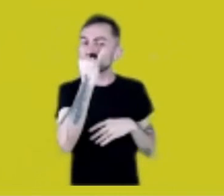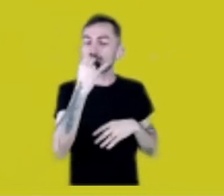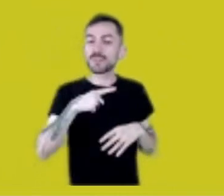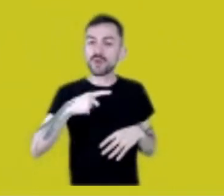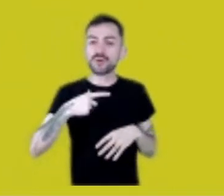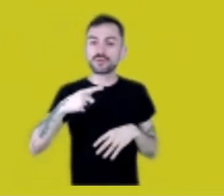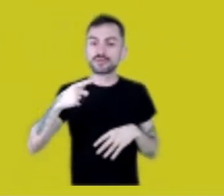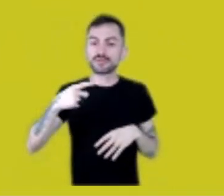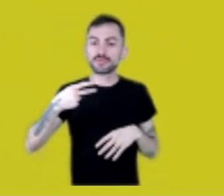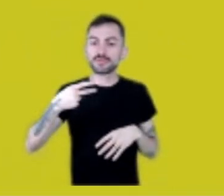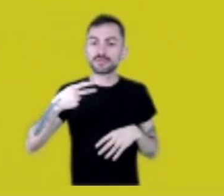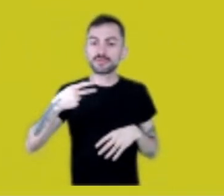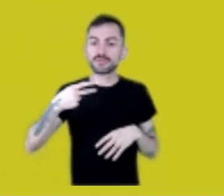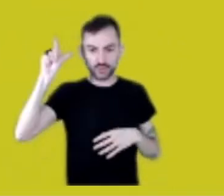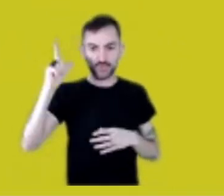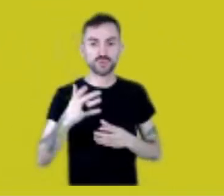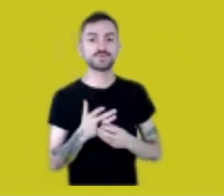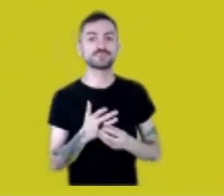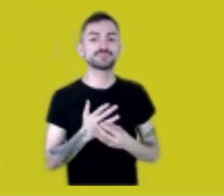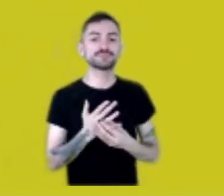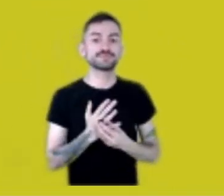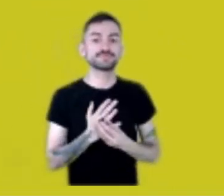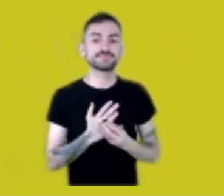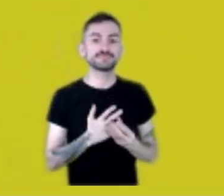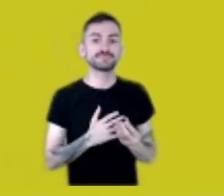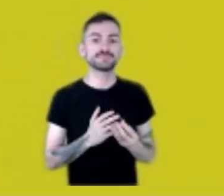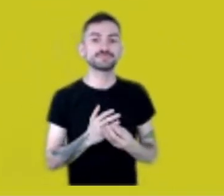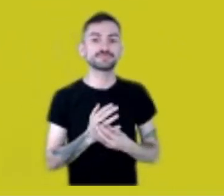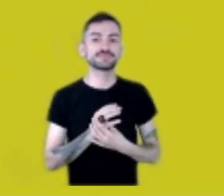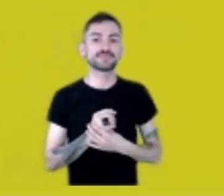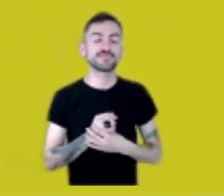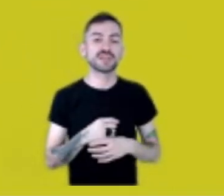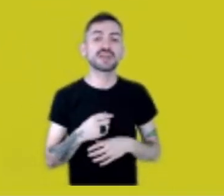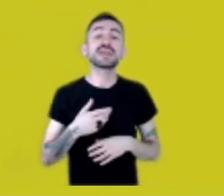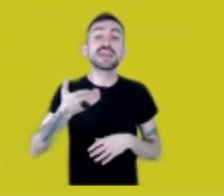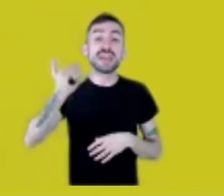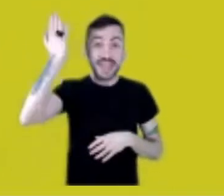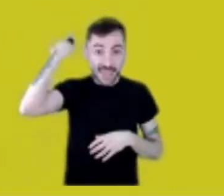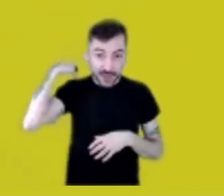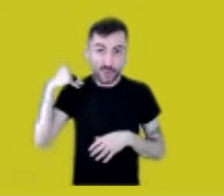I mean, when I graduated, I used to work with the Guarani